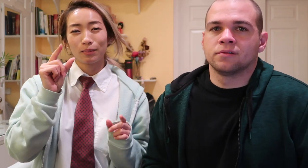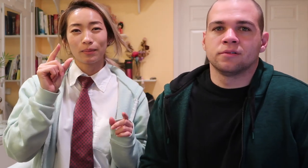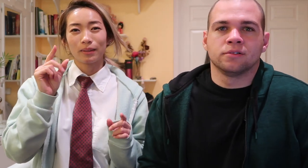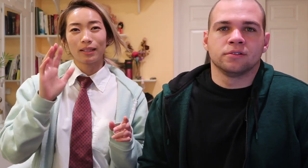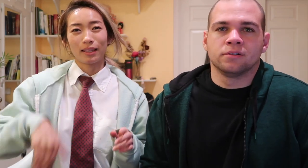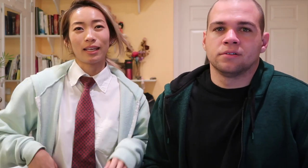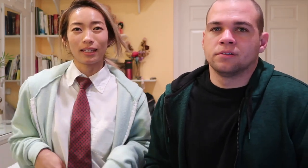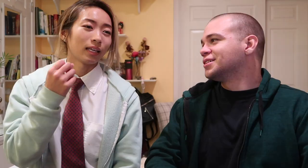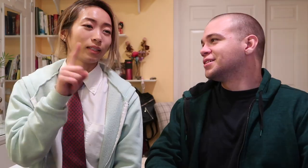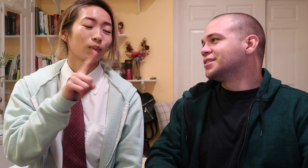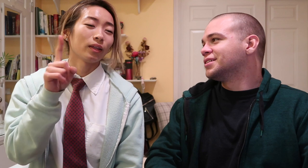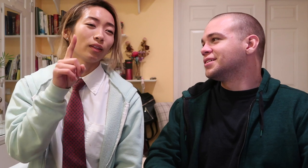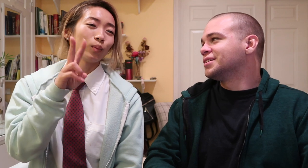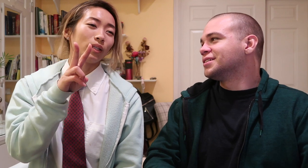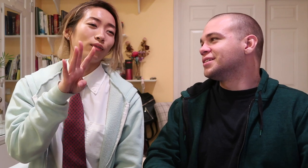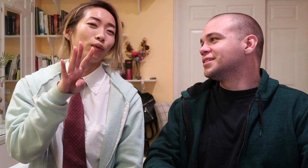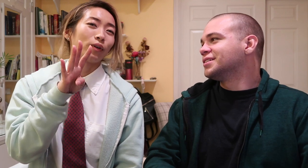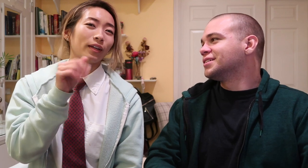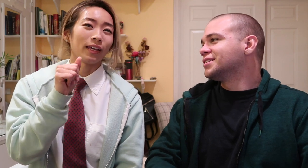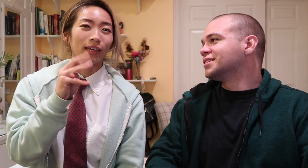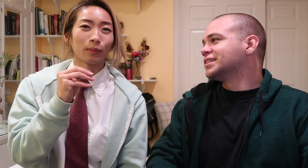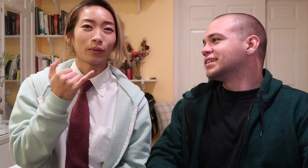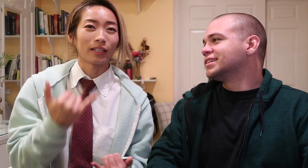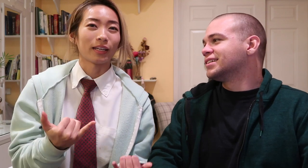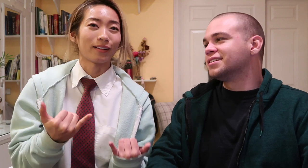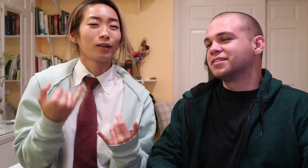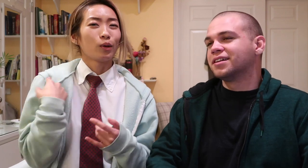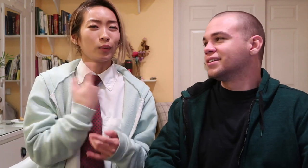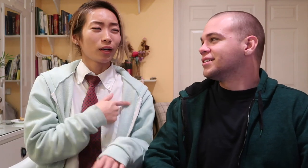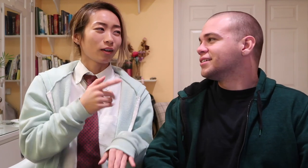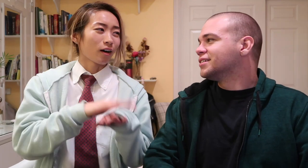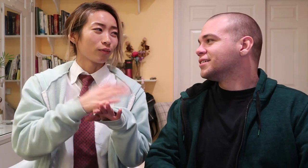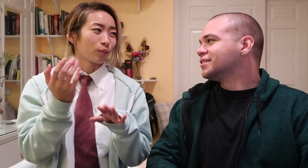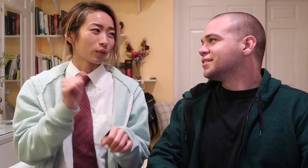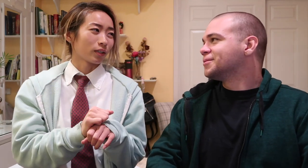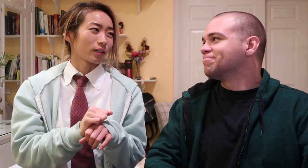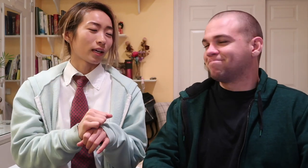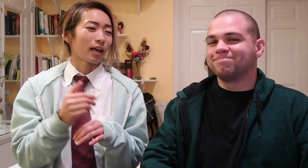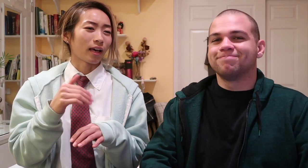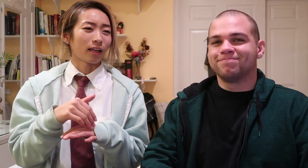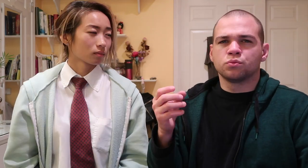bit late. its like 1:24 am right now and we got off work at...